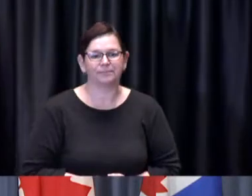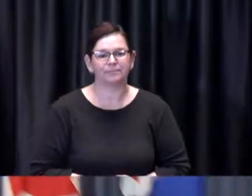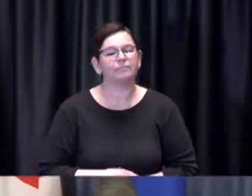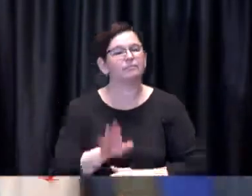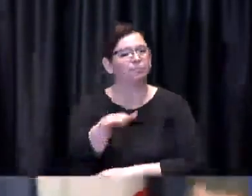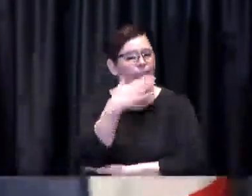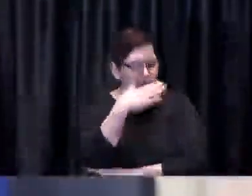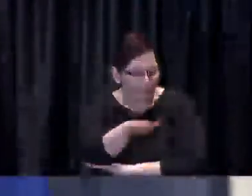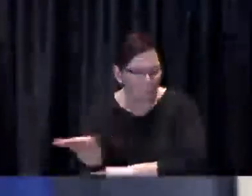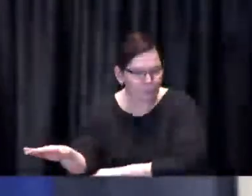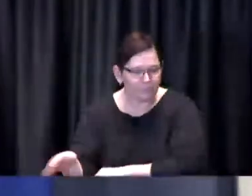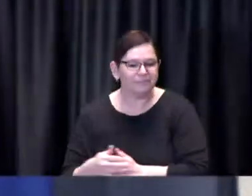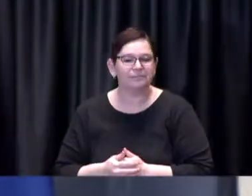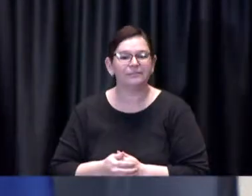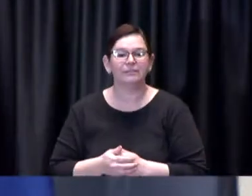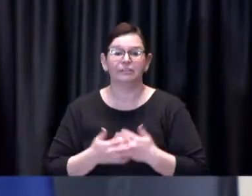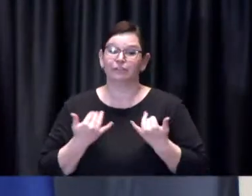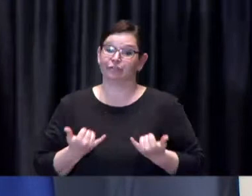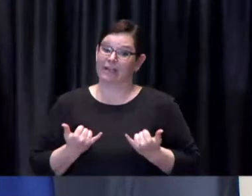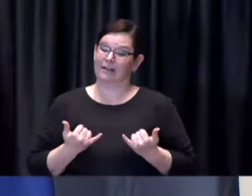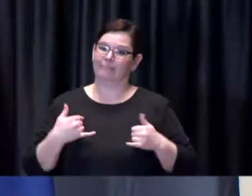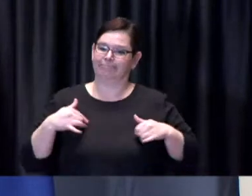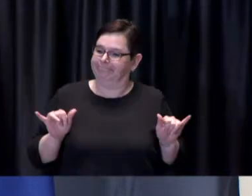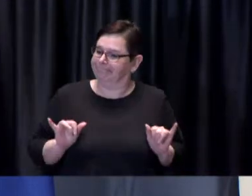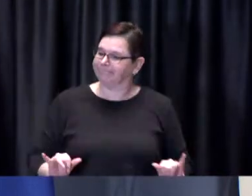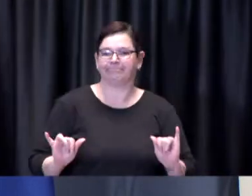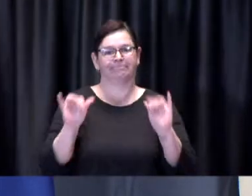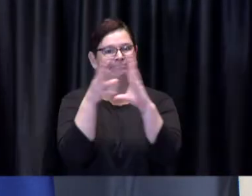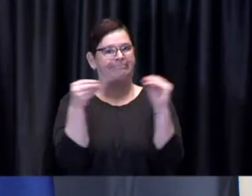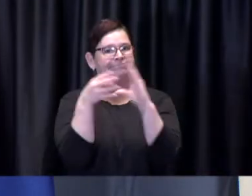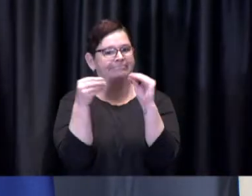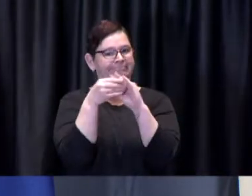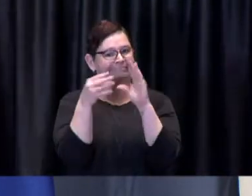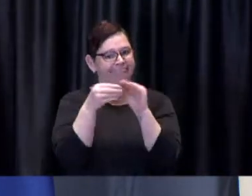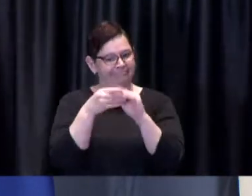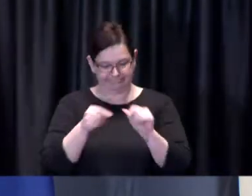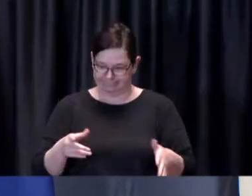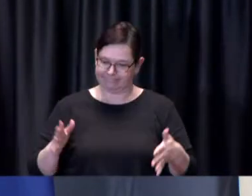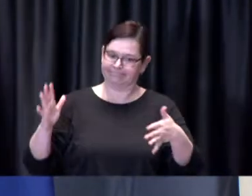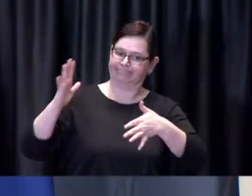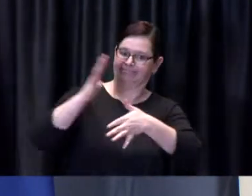Our message today continues to be very simple first and foremost please get vaccinated.